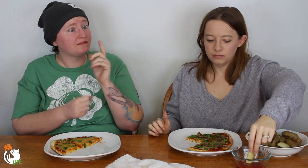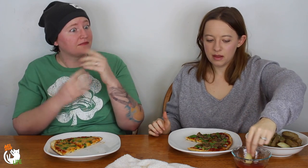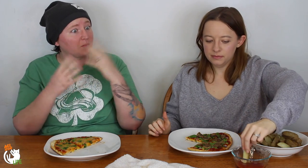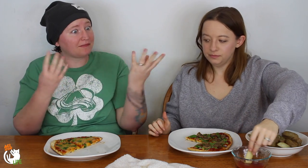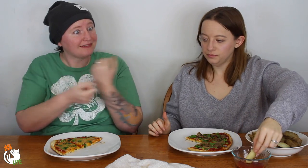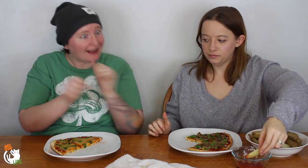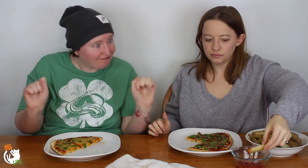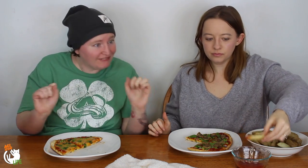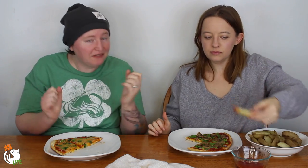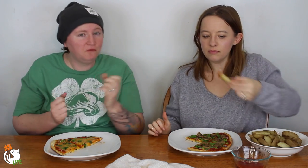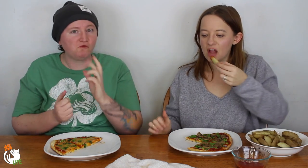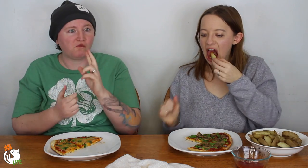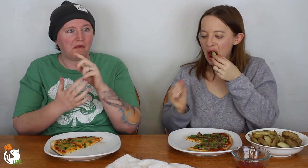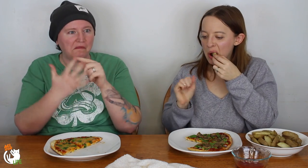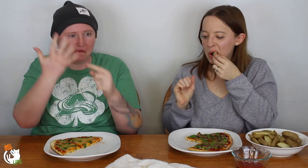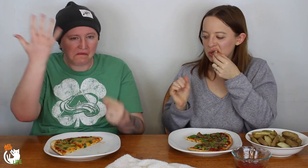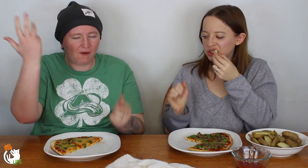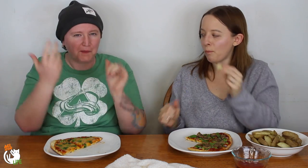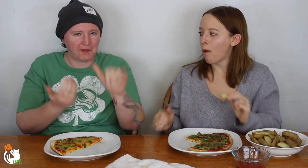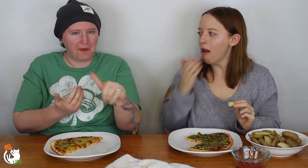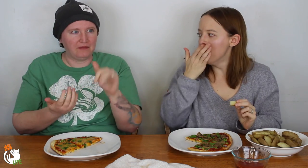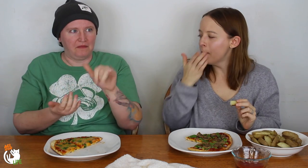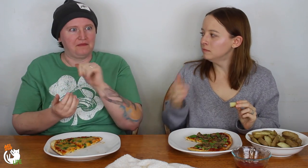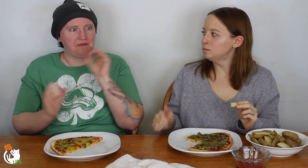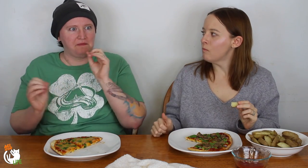or different safe queer places, that type of thing.